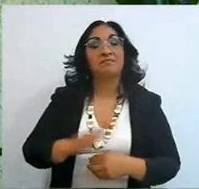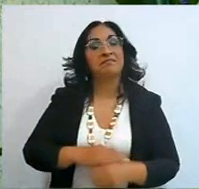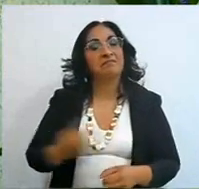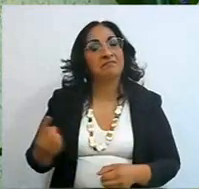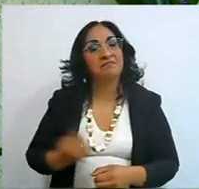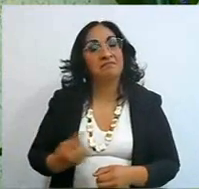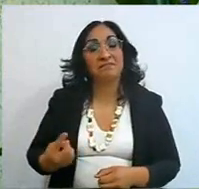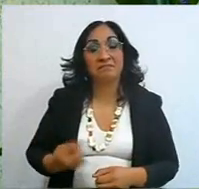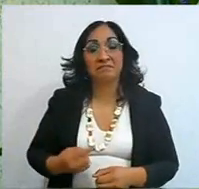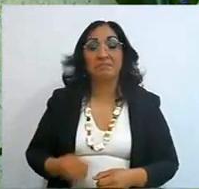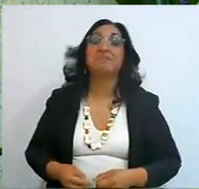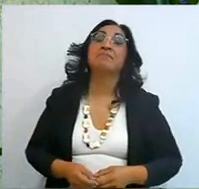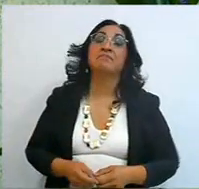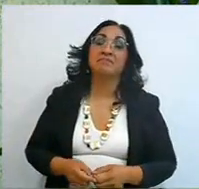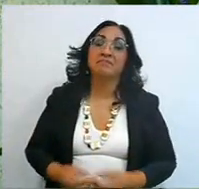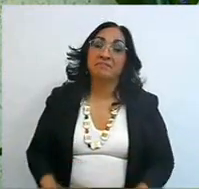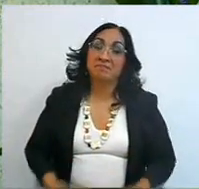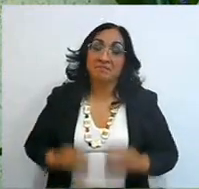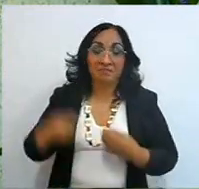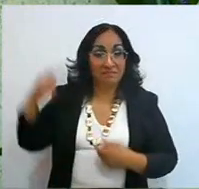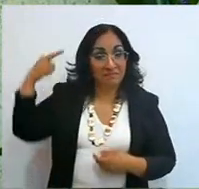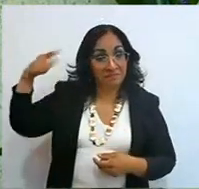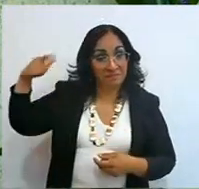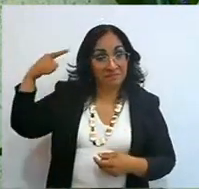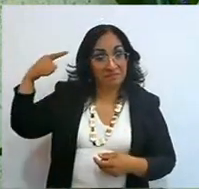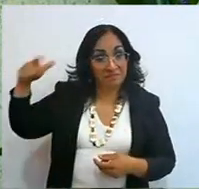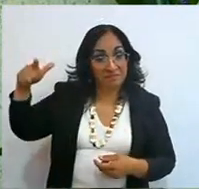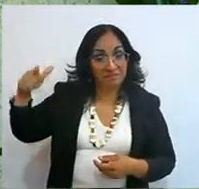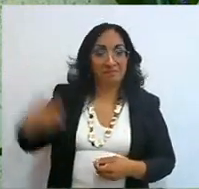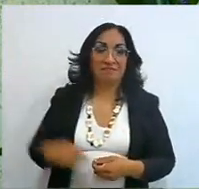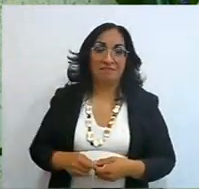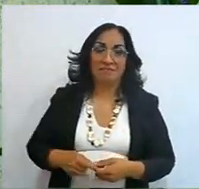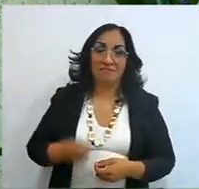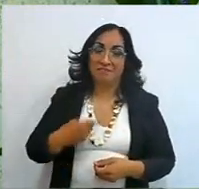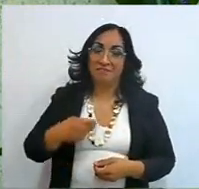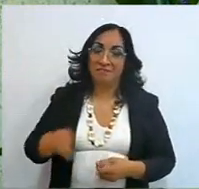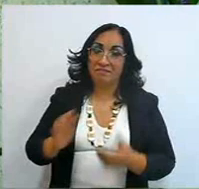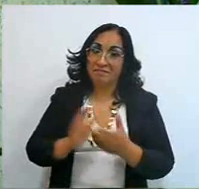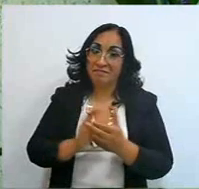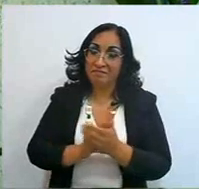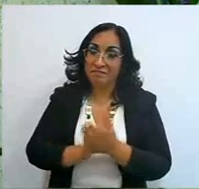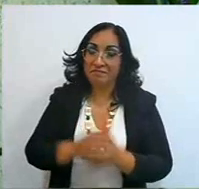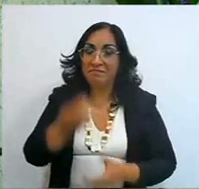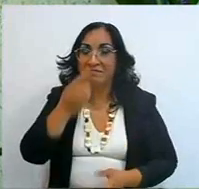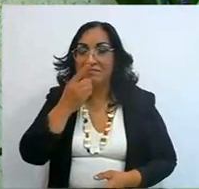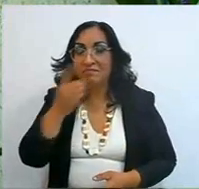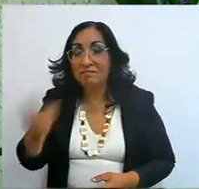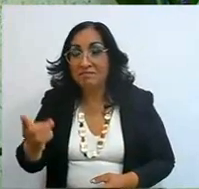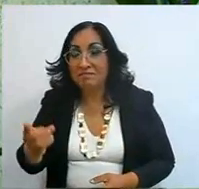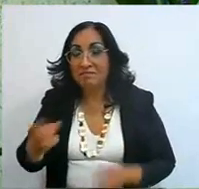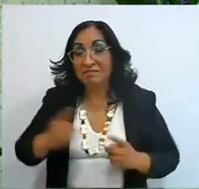However, the study, her husband leaves and tells her I'll leave your time there, thank you Mario,